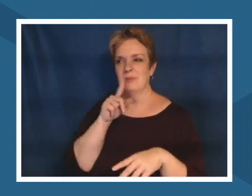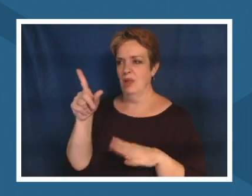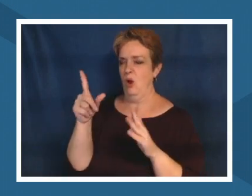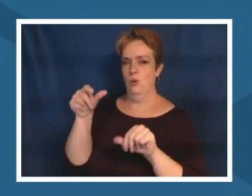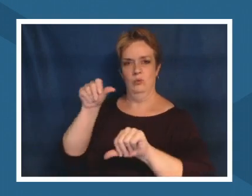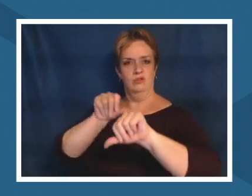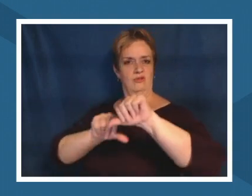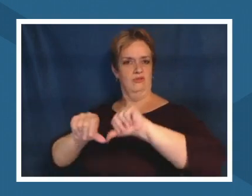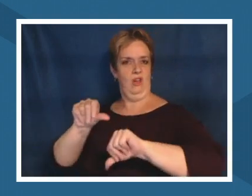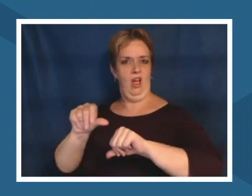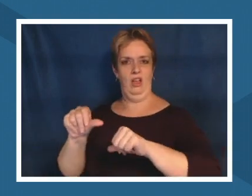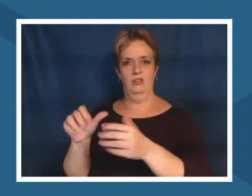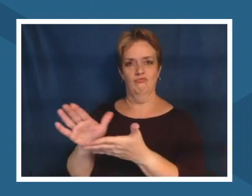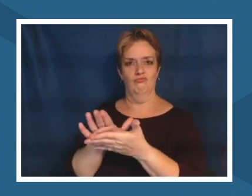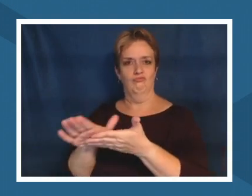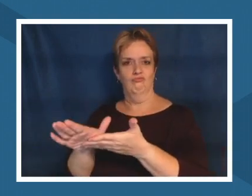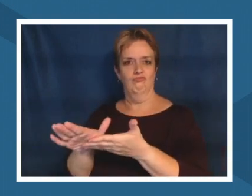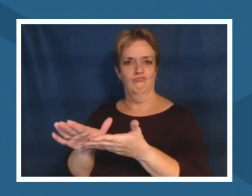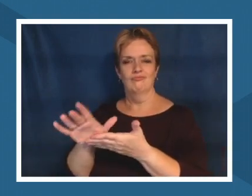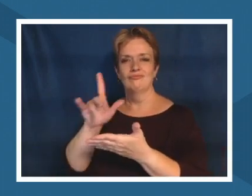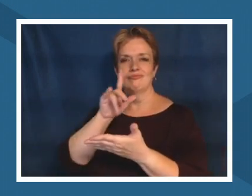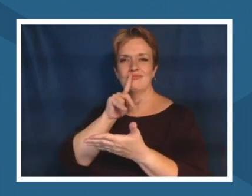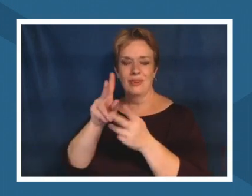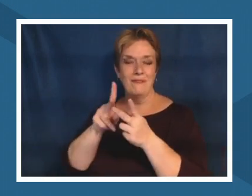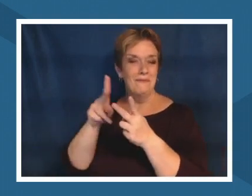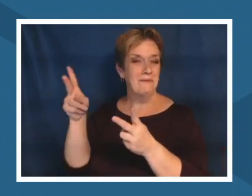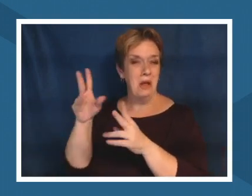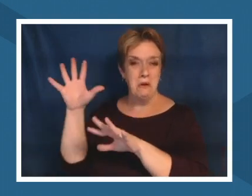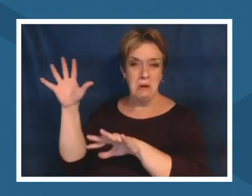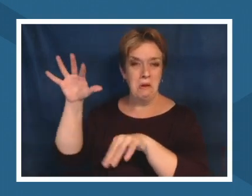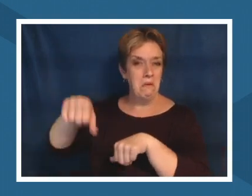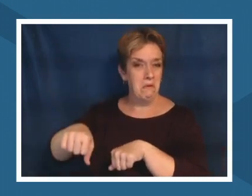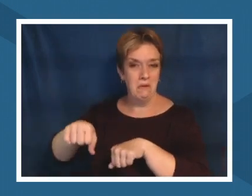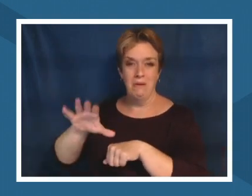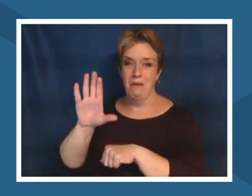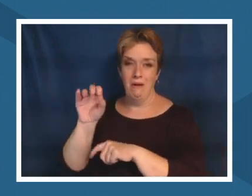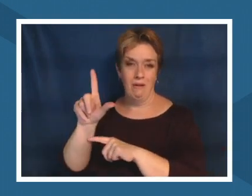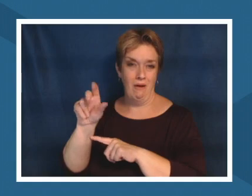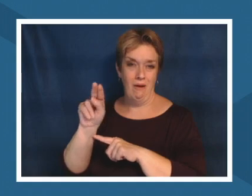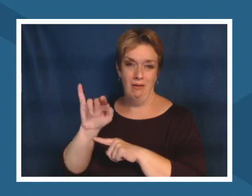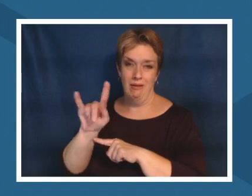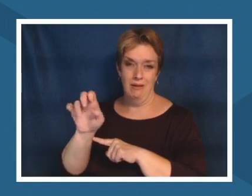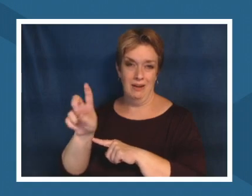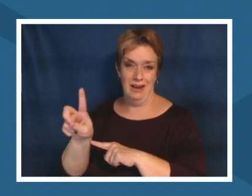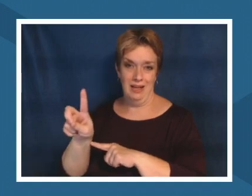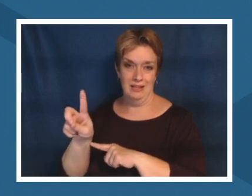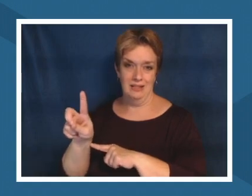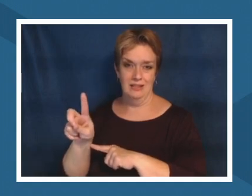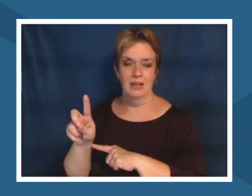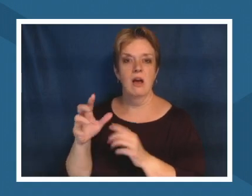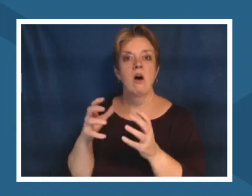many of our practices and many of our conversations